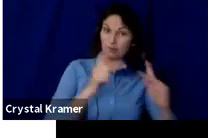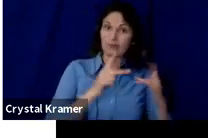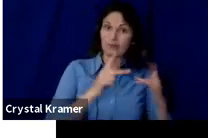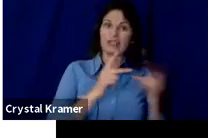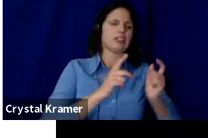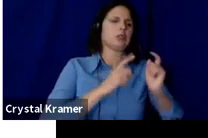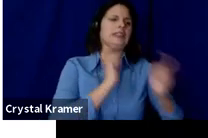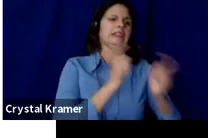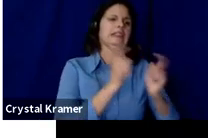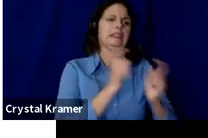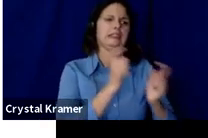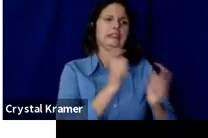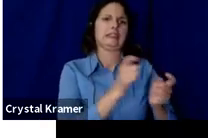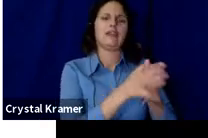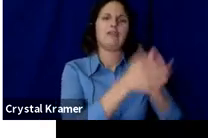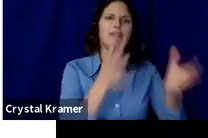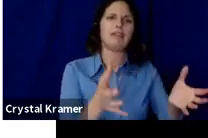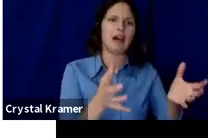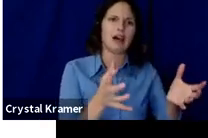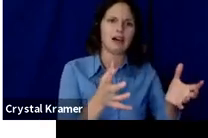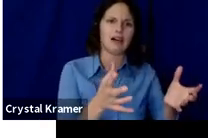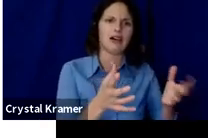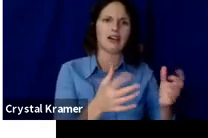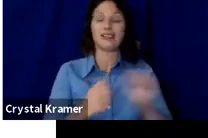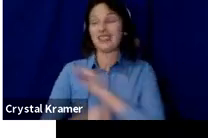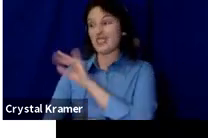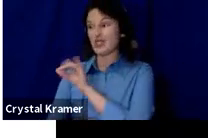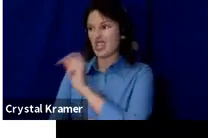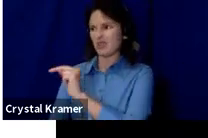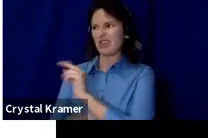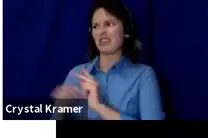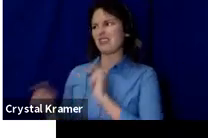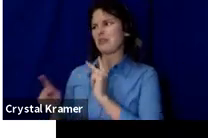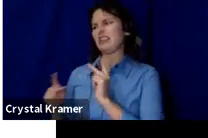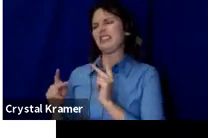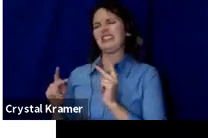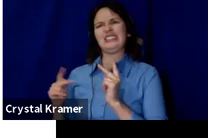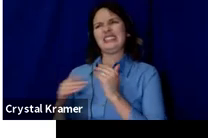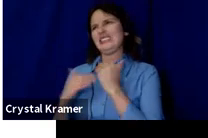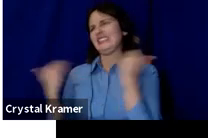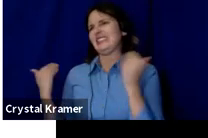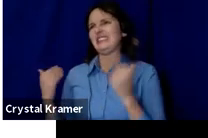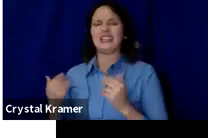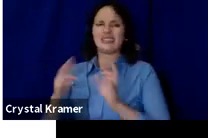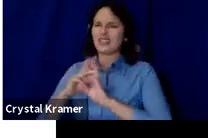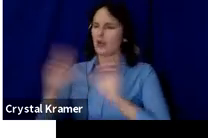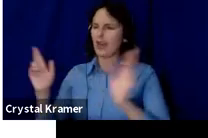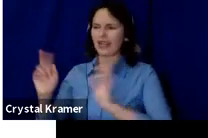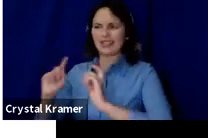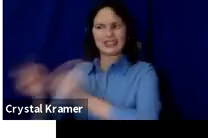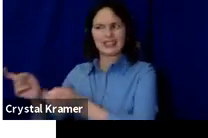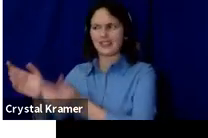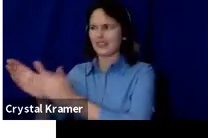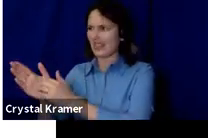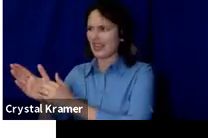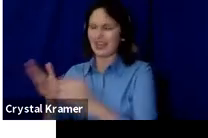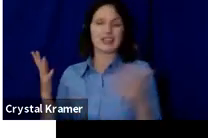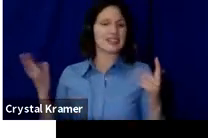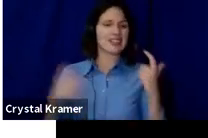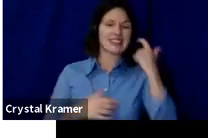People are not quite ready to give just because there has been so much giving happening and